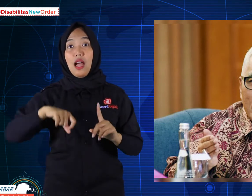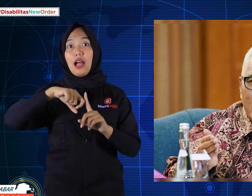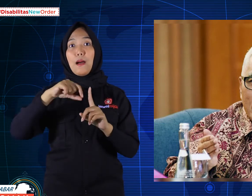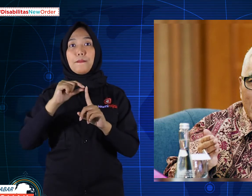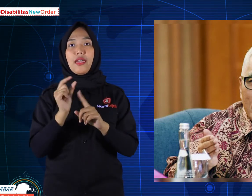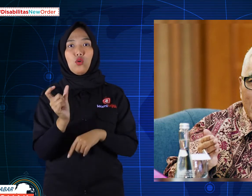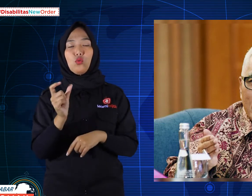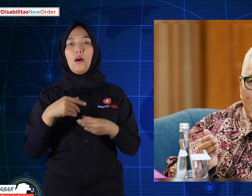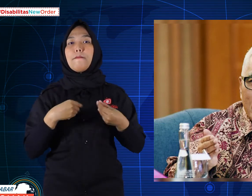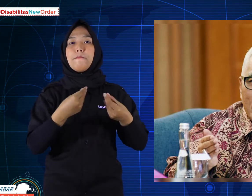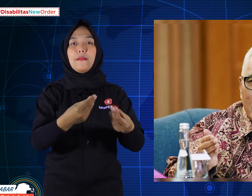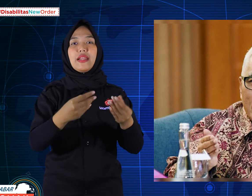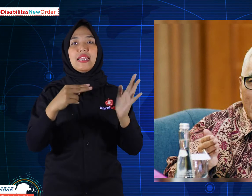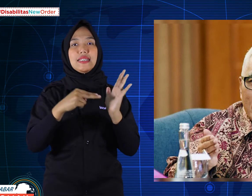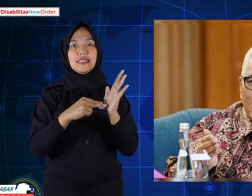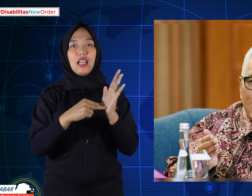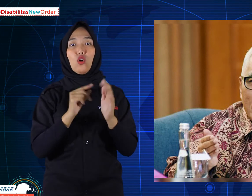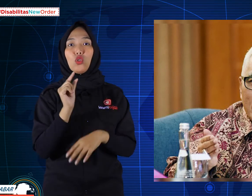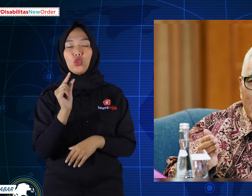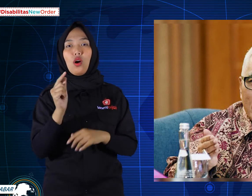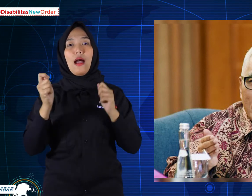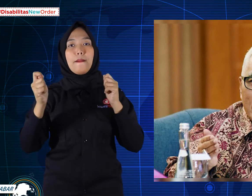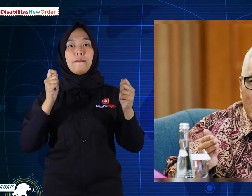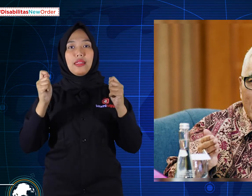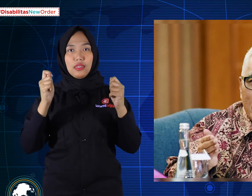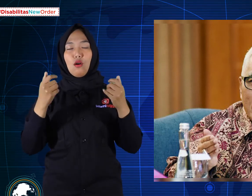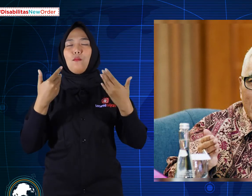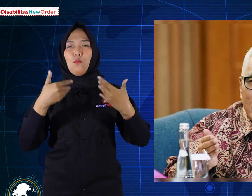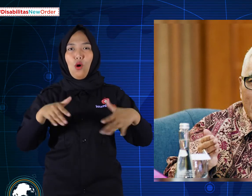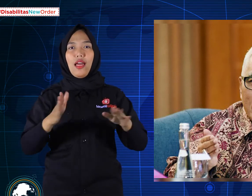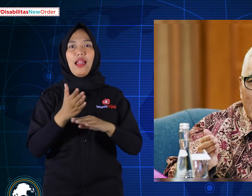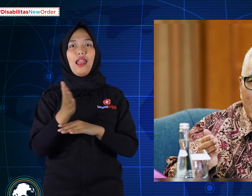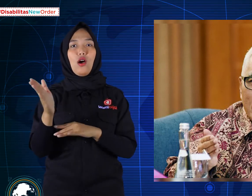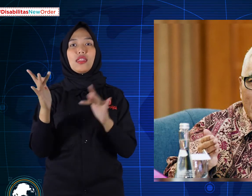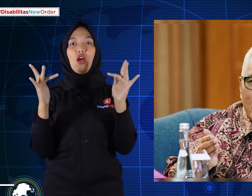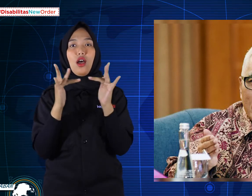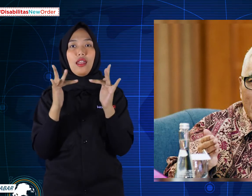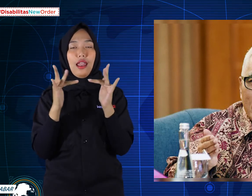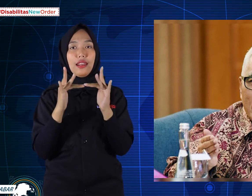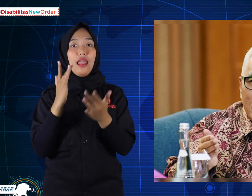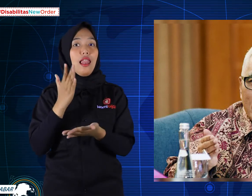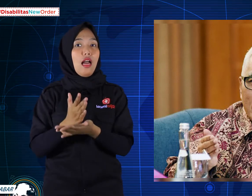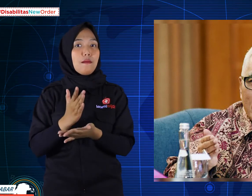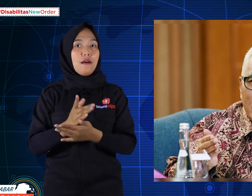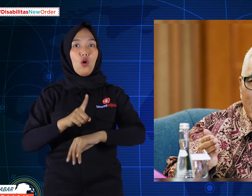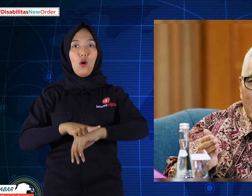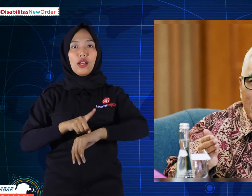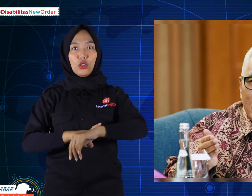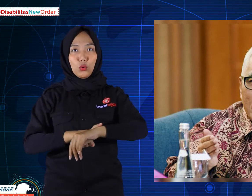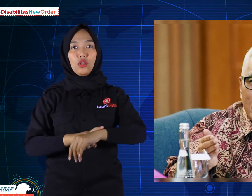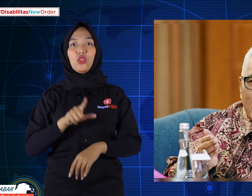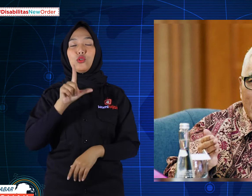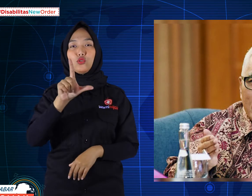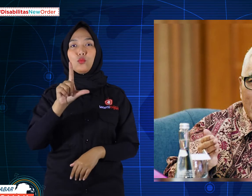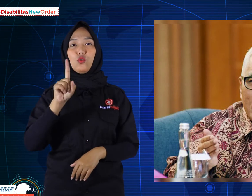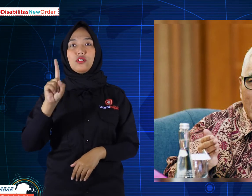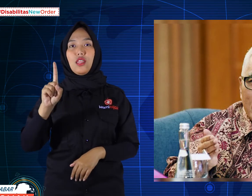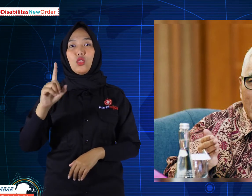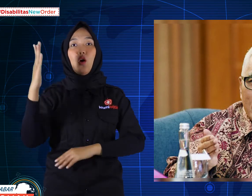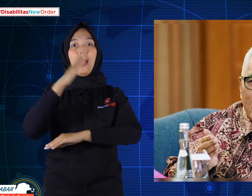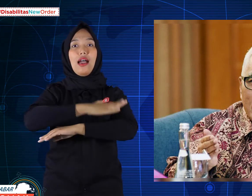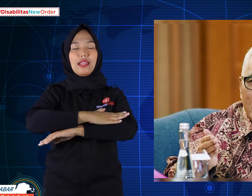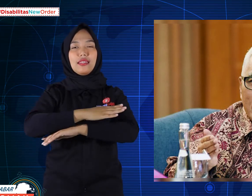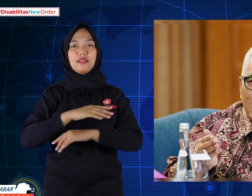KPU gives permission to campaign, online, the length of time is 71 days,